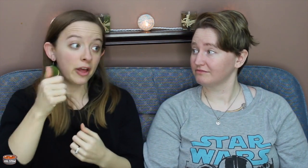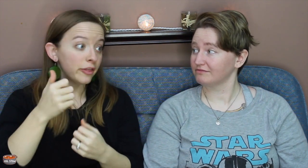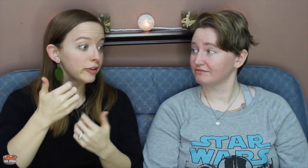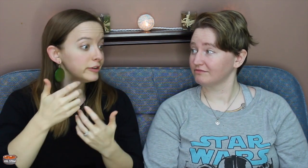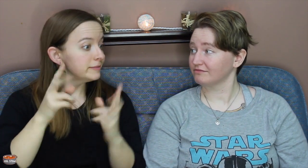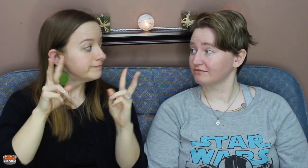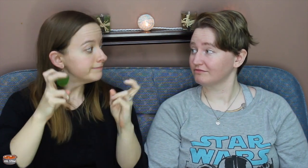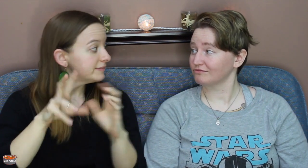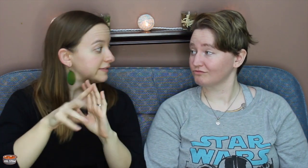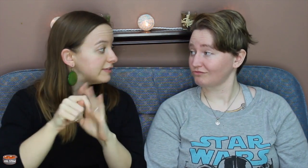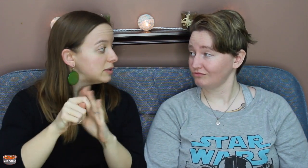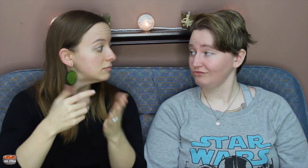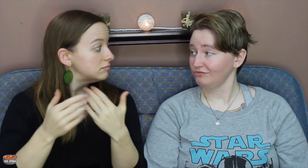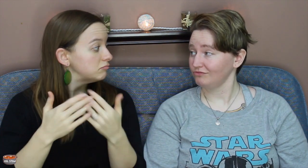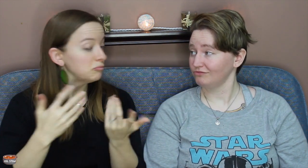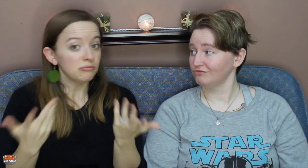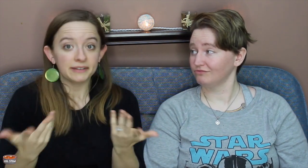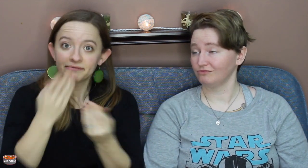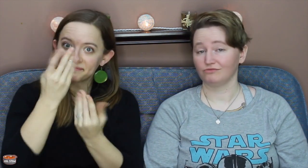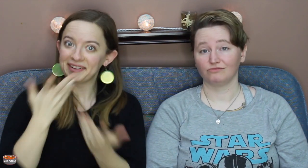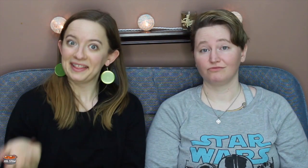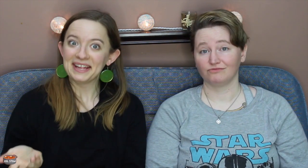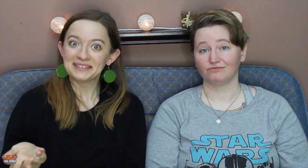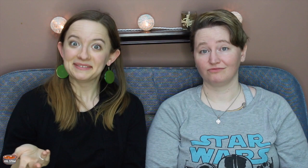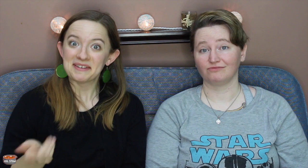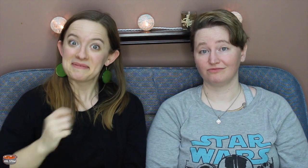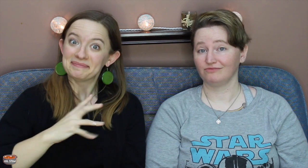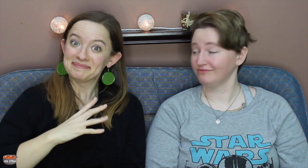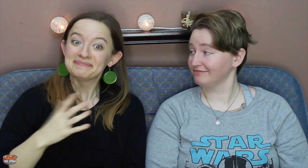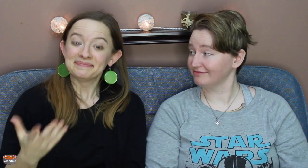series do you want to know? What other topics do you want for videos? Let us know!